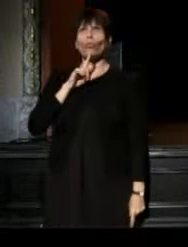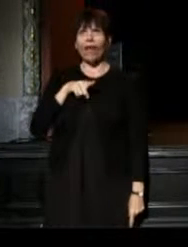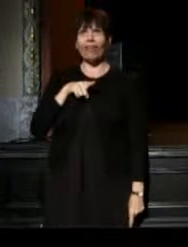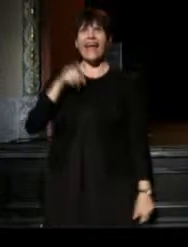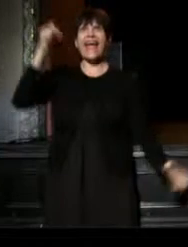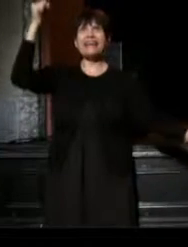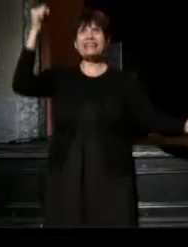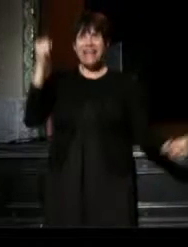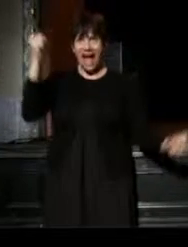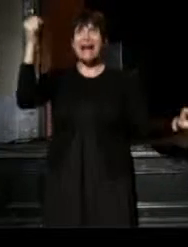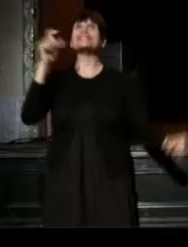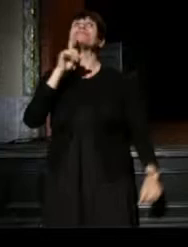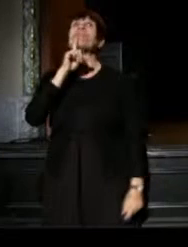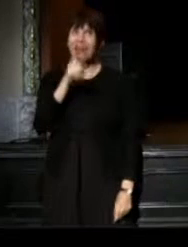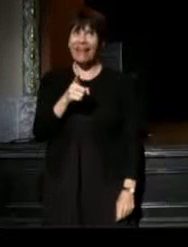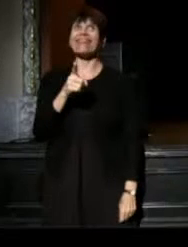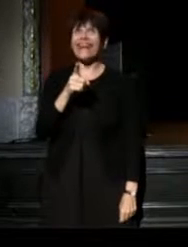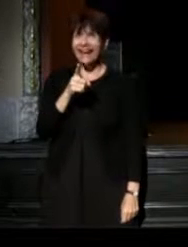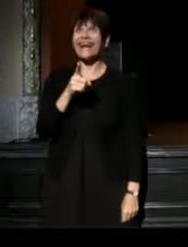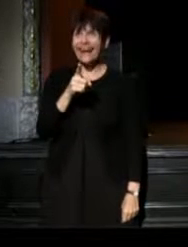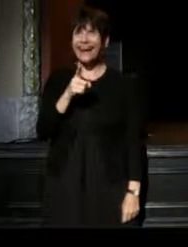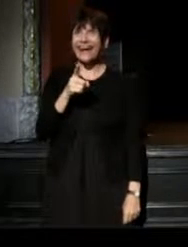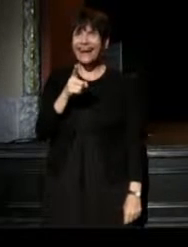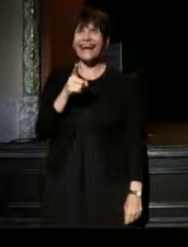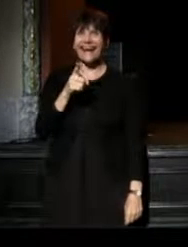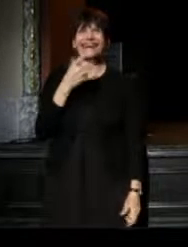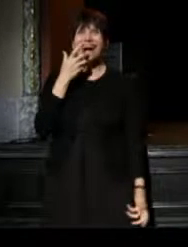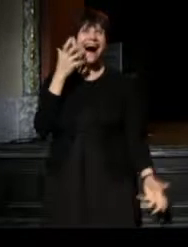Yes, really. Yes! Right? Oh, my god!